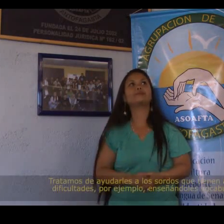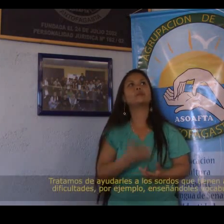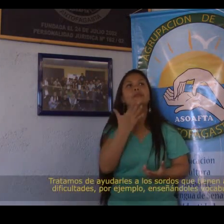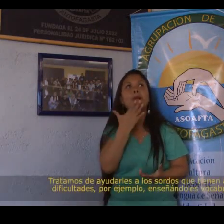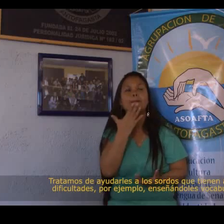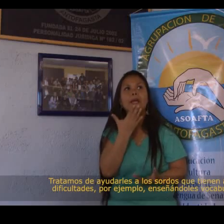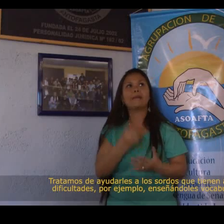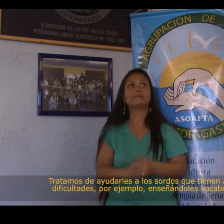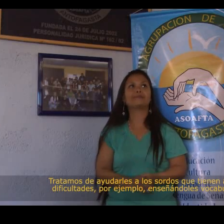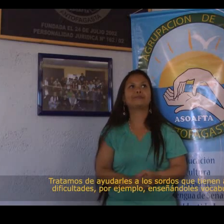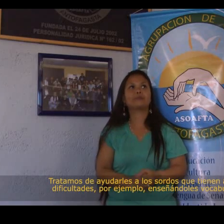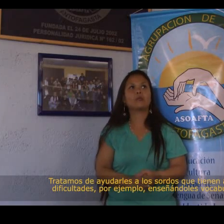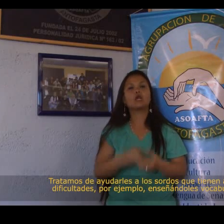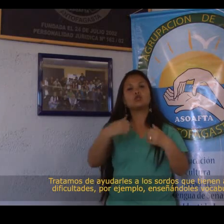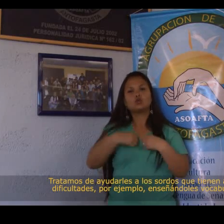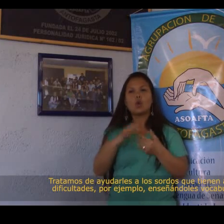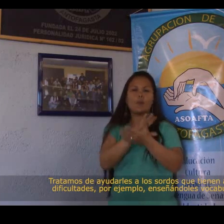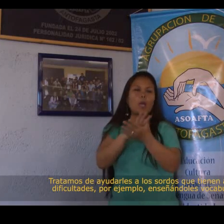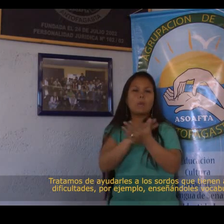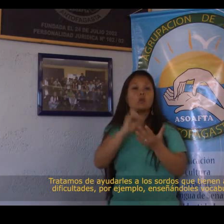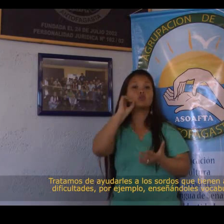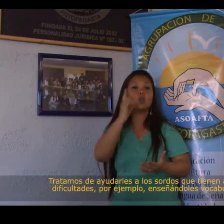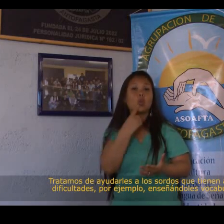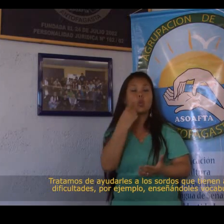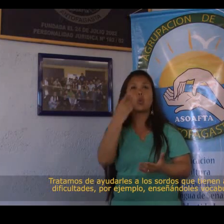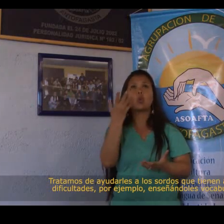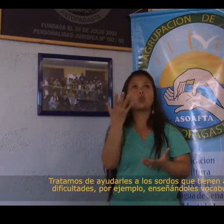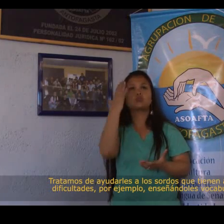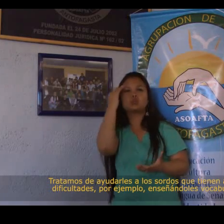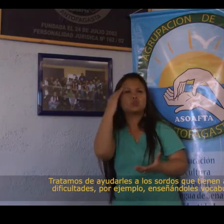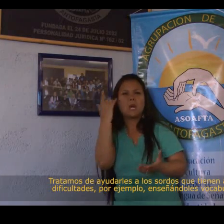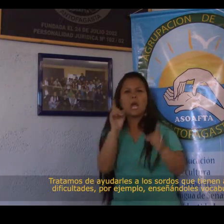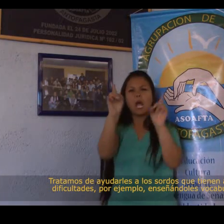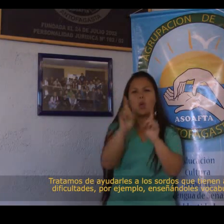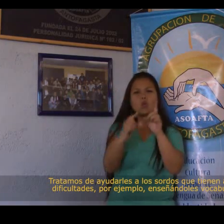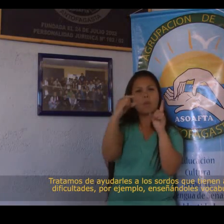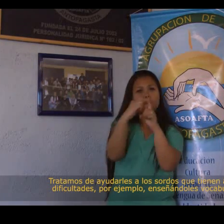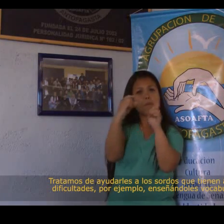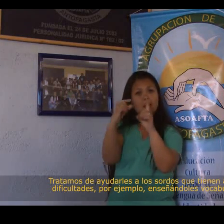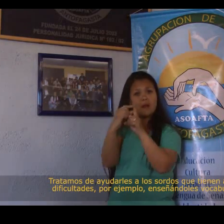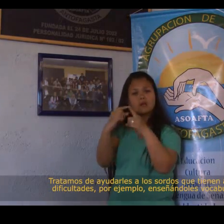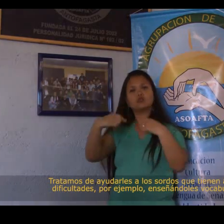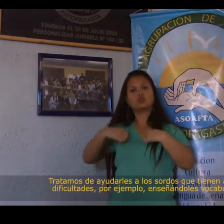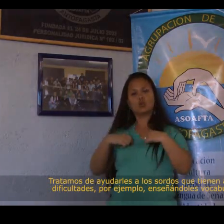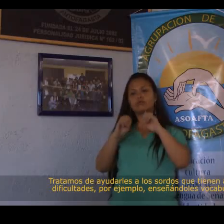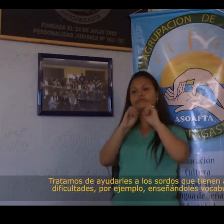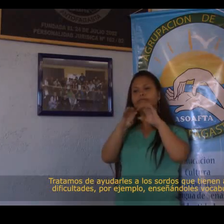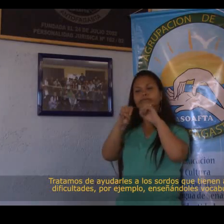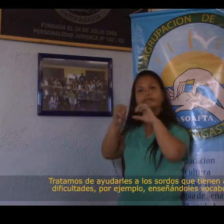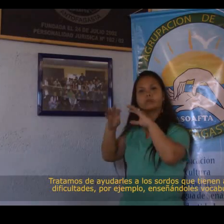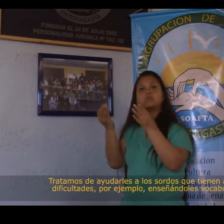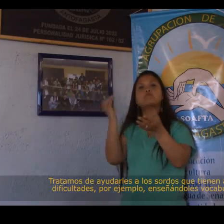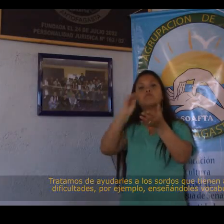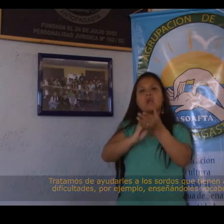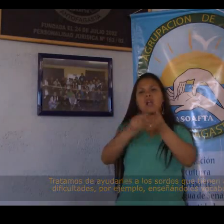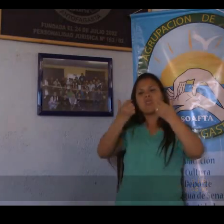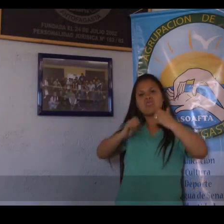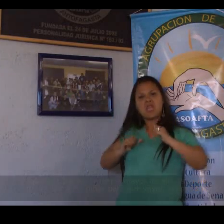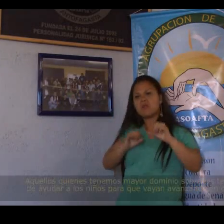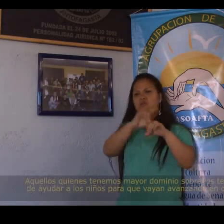We also do other things. For example, if a deaf person doesn’t know many words, I teach them vocabulary.